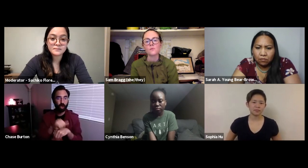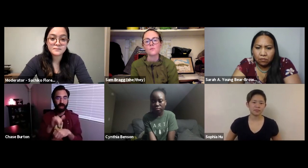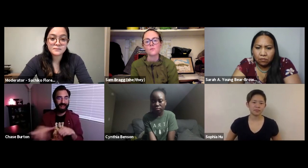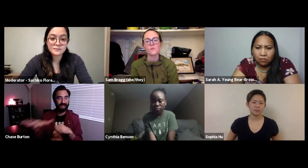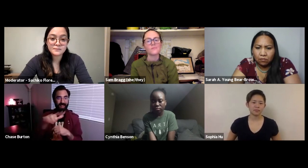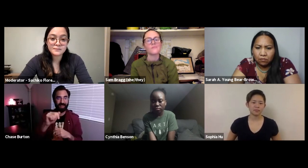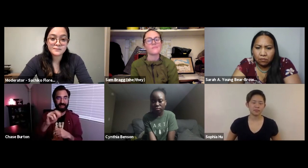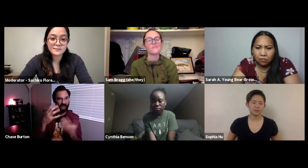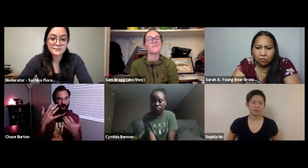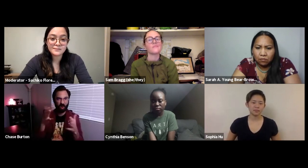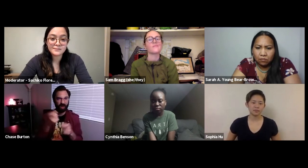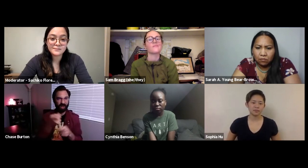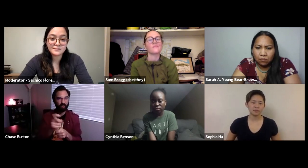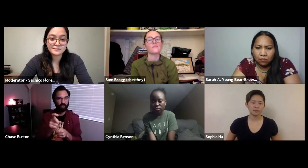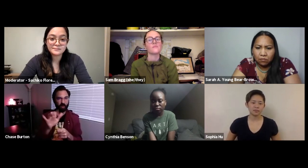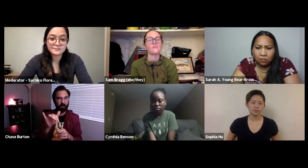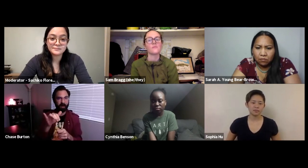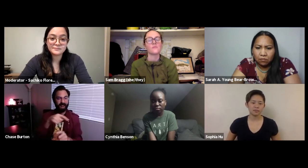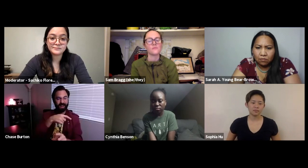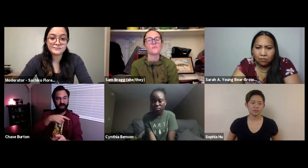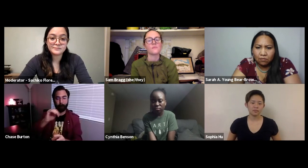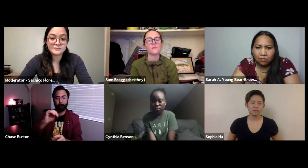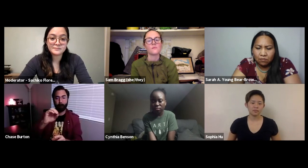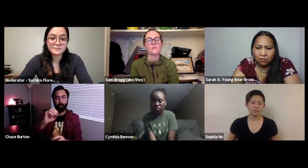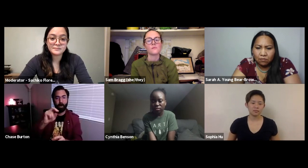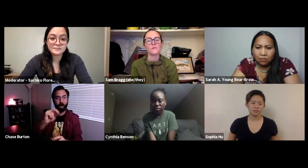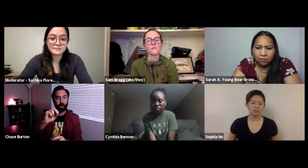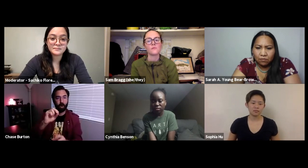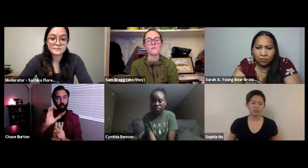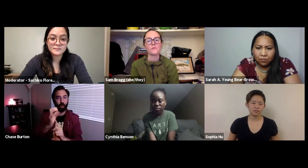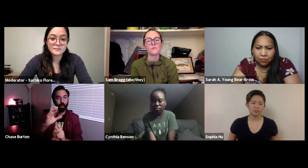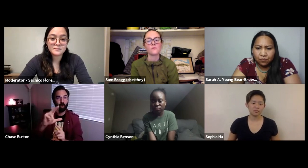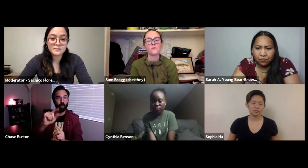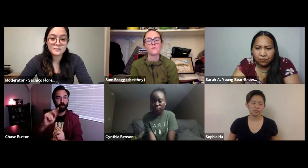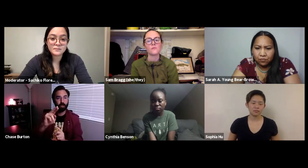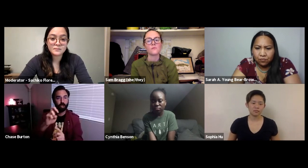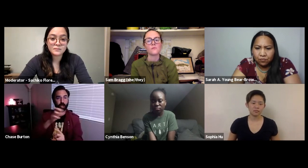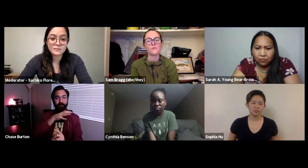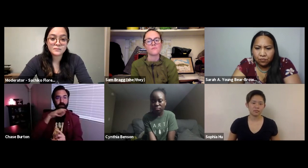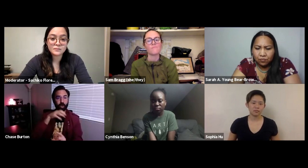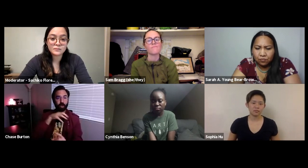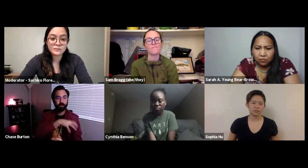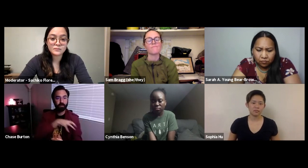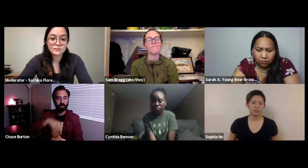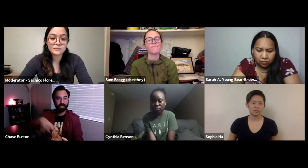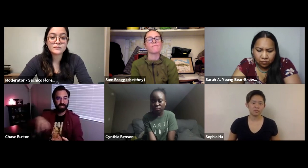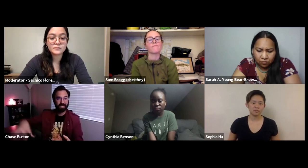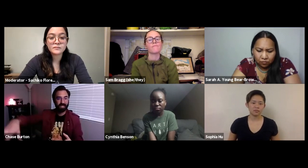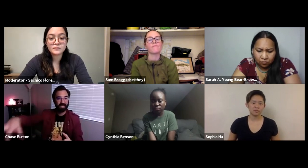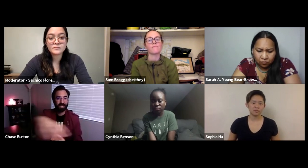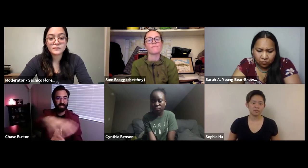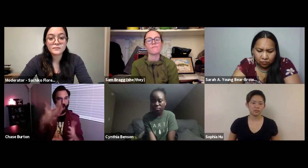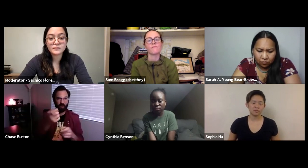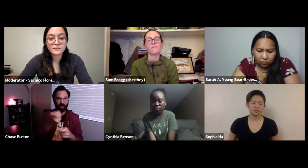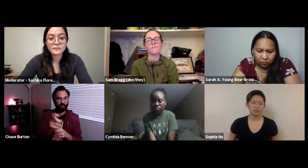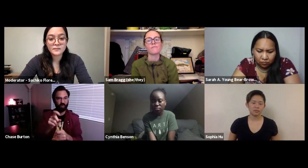didn't realize how much work it was to take care of the land that was already ruined by monoculture from the farms in the surrounding area.